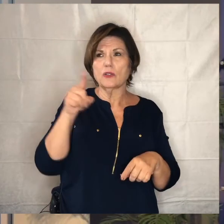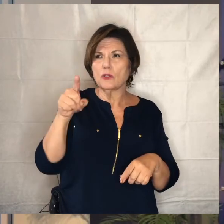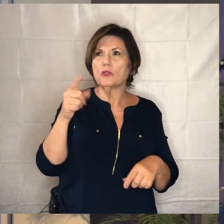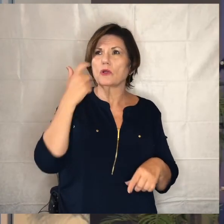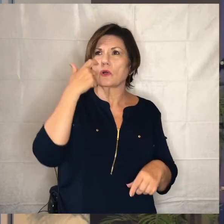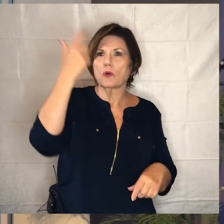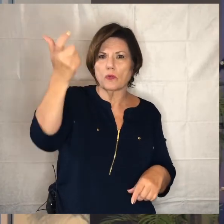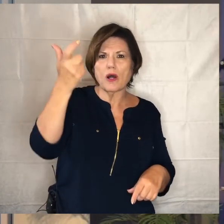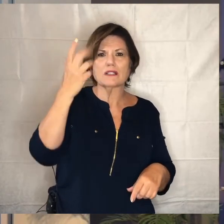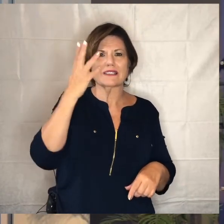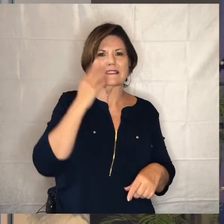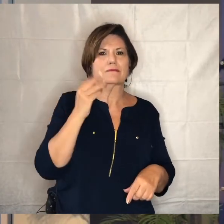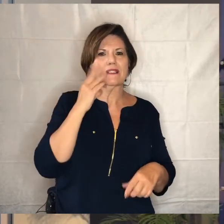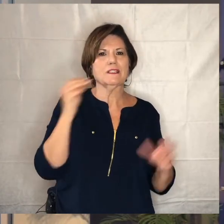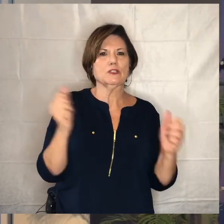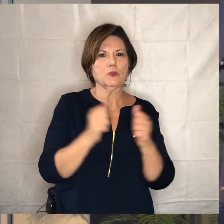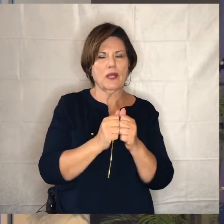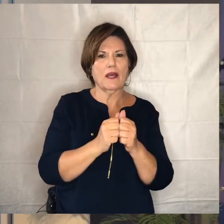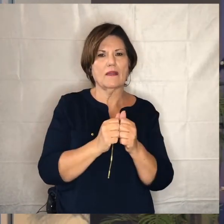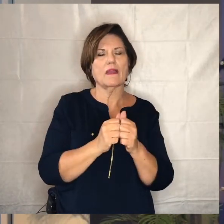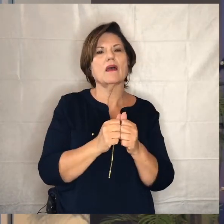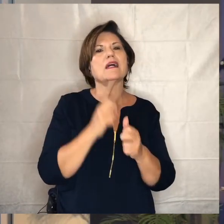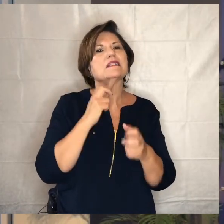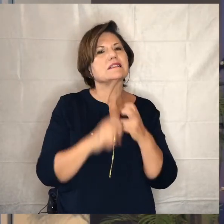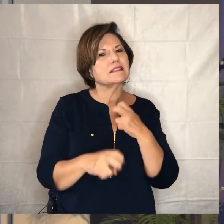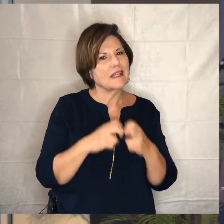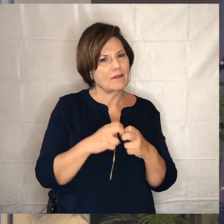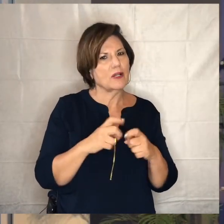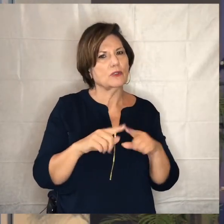the worship experience together the difficulty of doing an actual